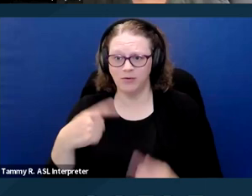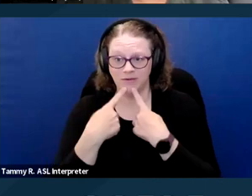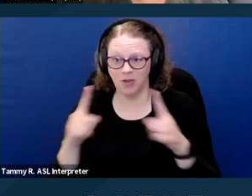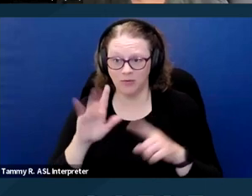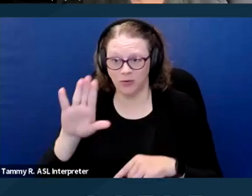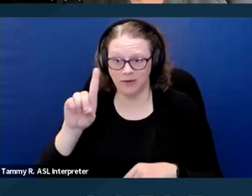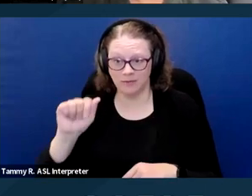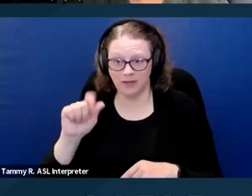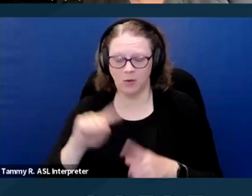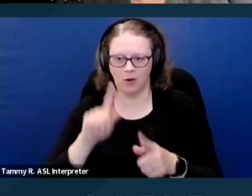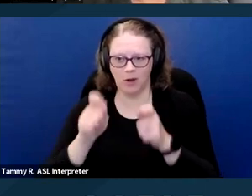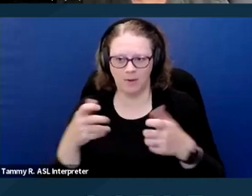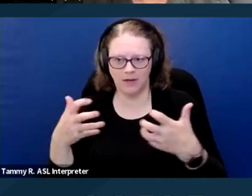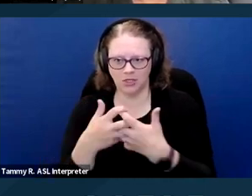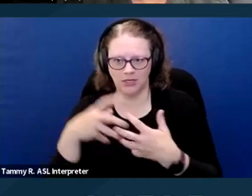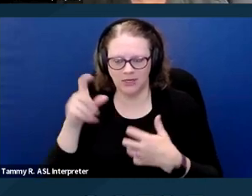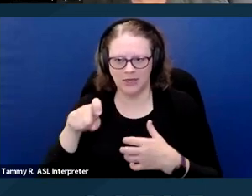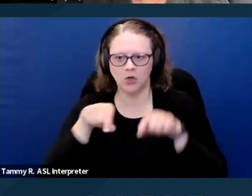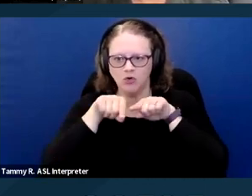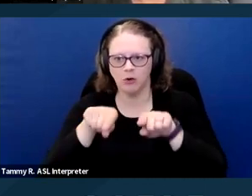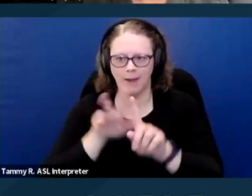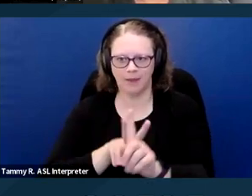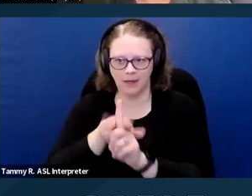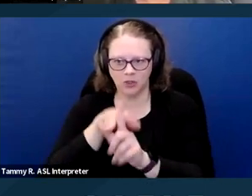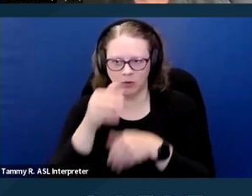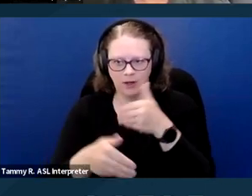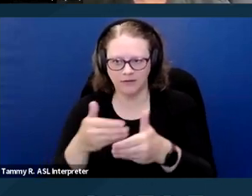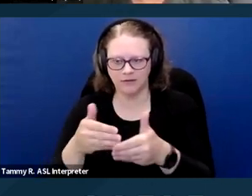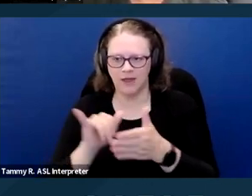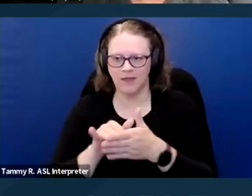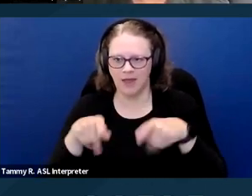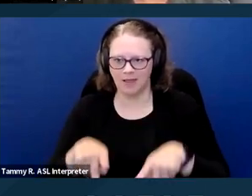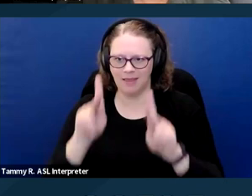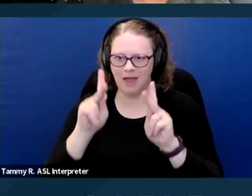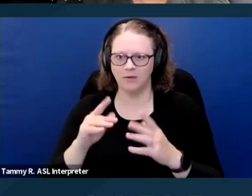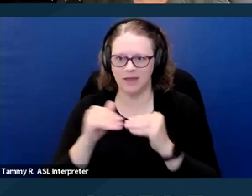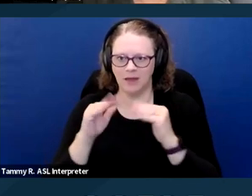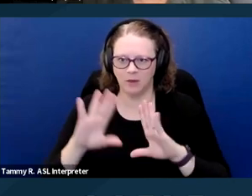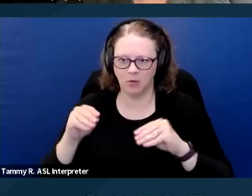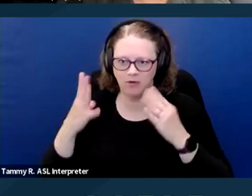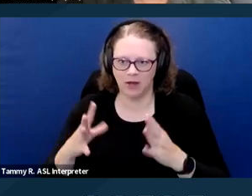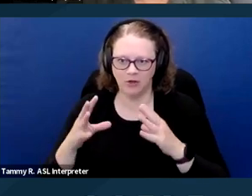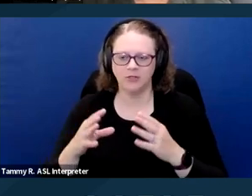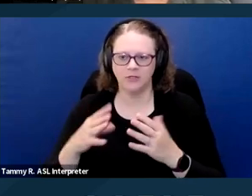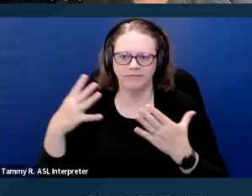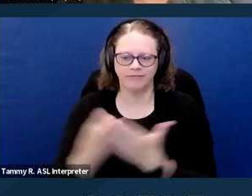or accommodation need at the application stage. It allows housing providers an opportunity to screen you out based on your disability